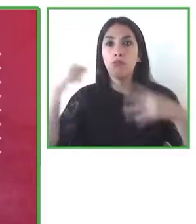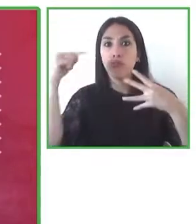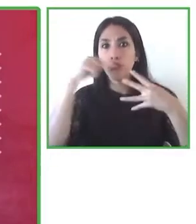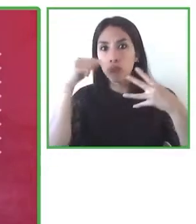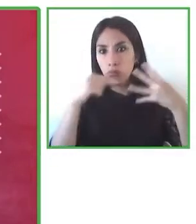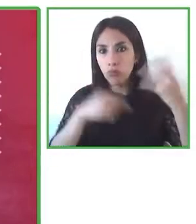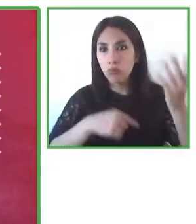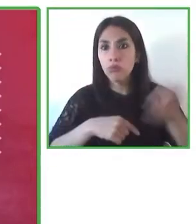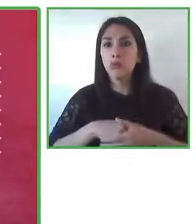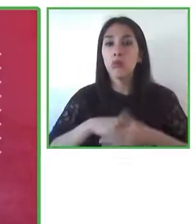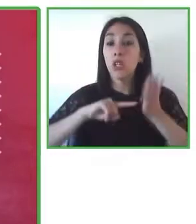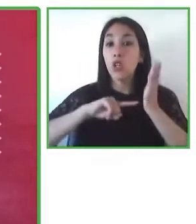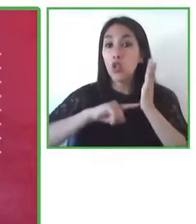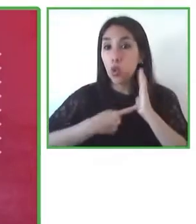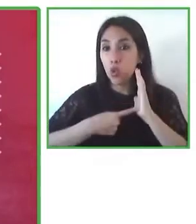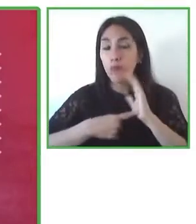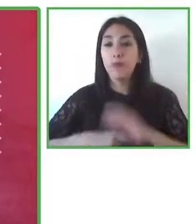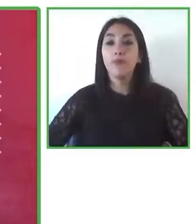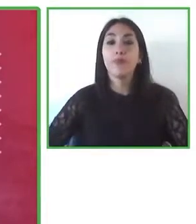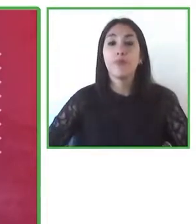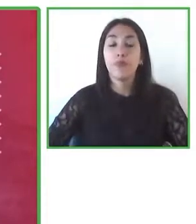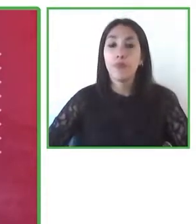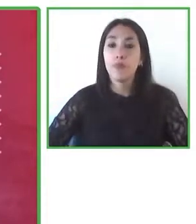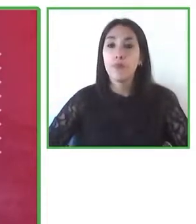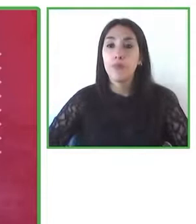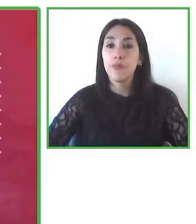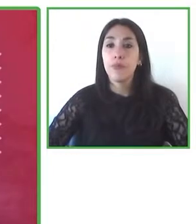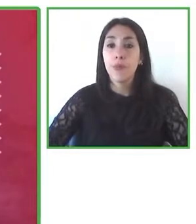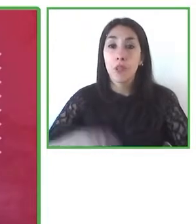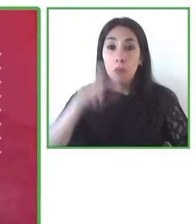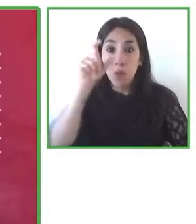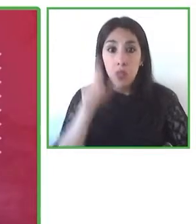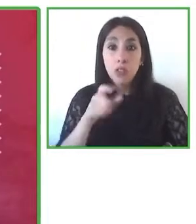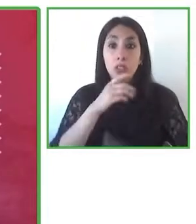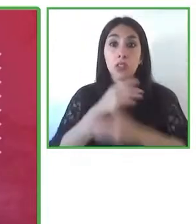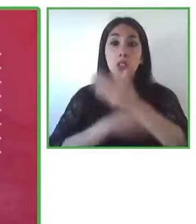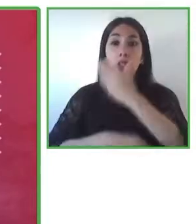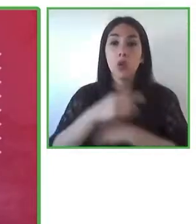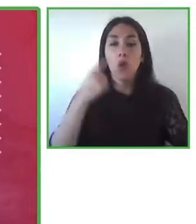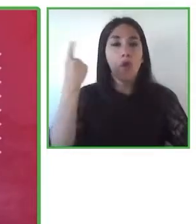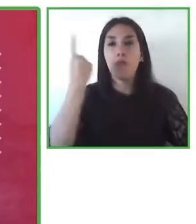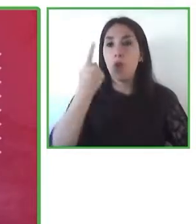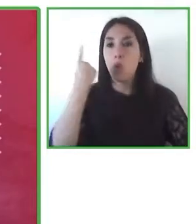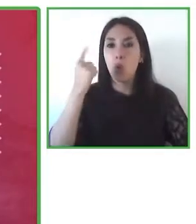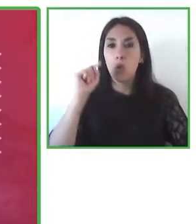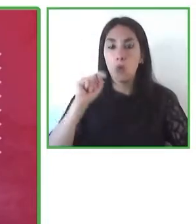advantage of technology and to be able to create an economy among people with disabilities